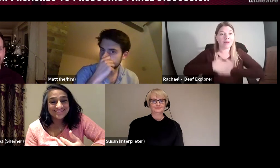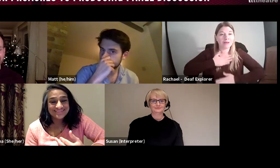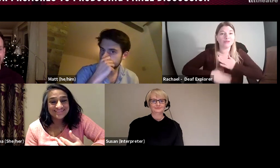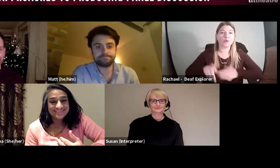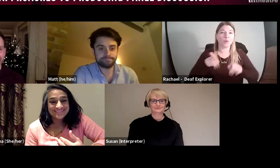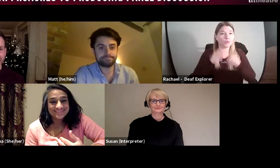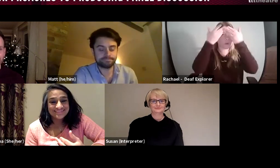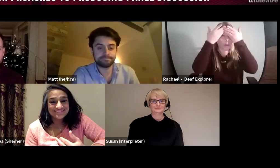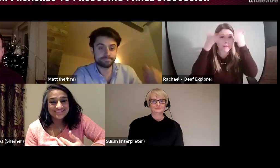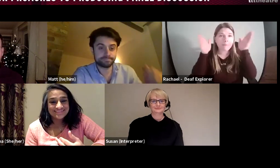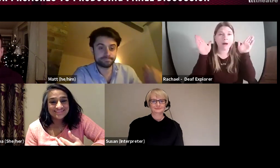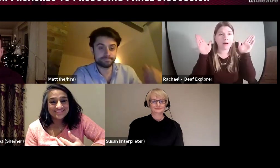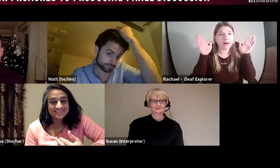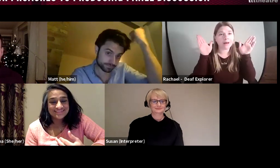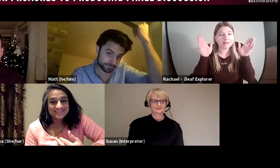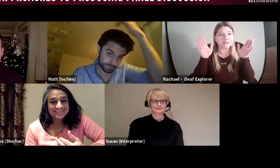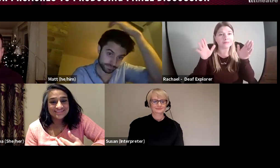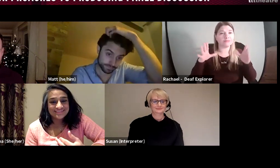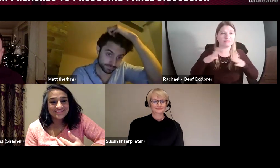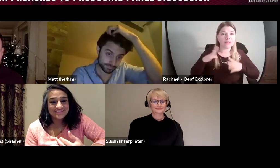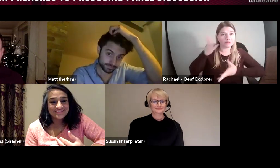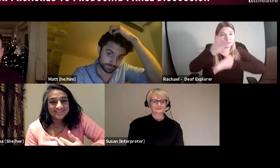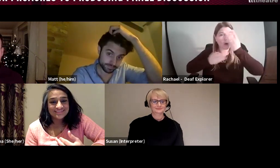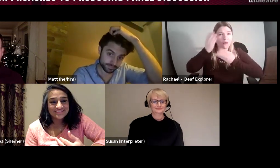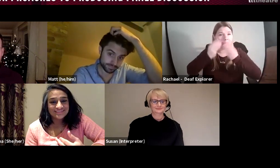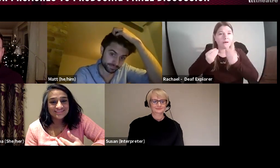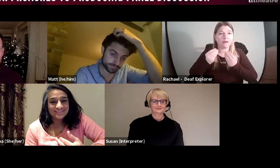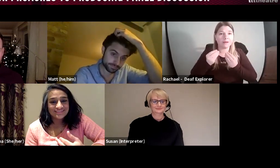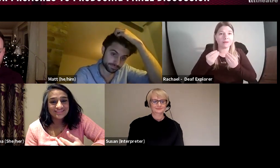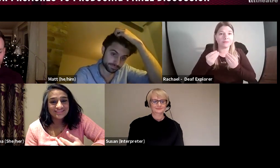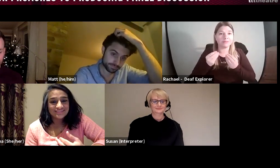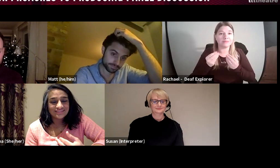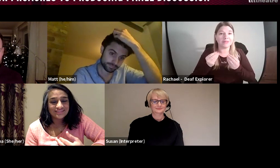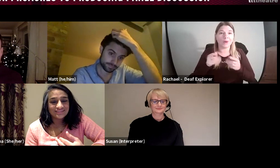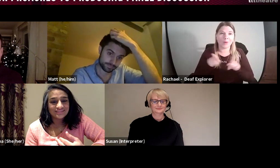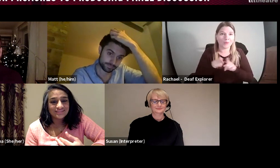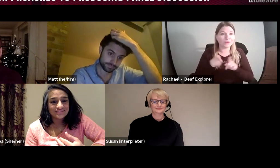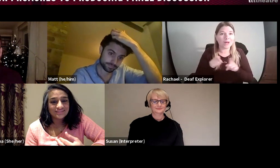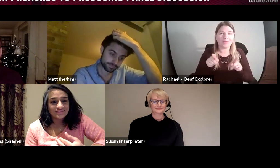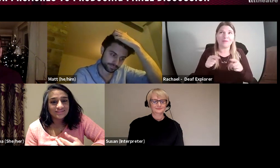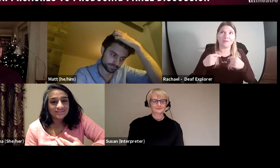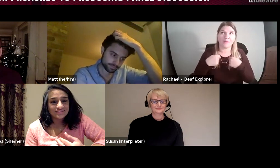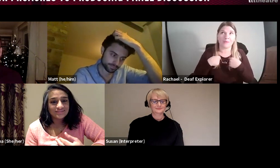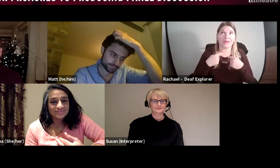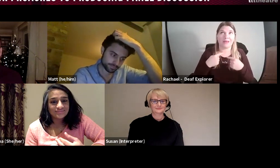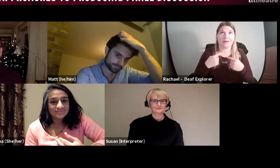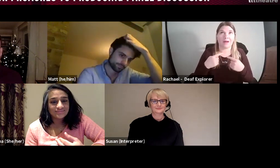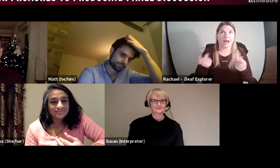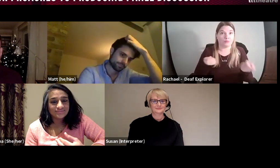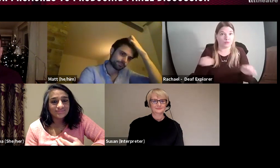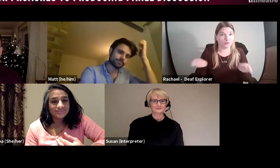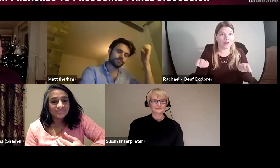You must be a patient person, you must be open minded, you must be ready to learn, flexible